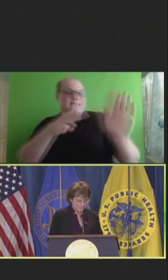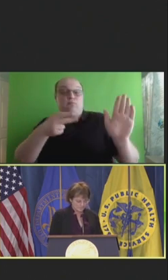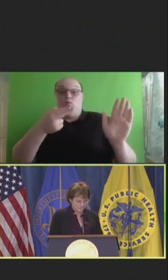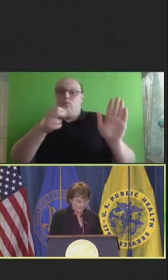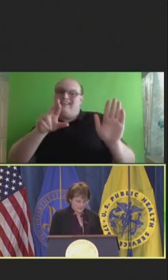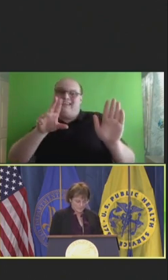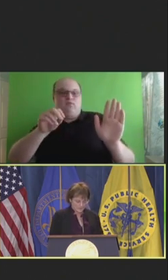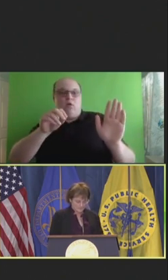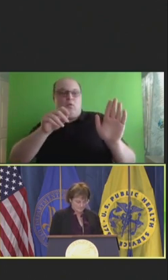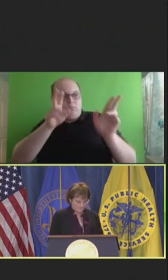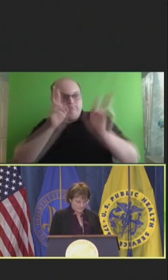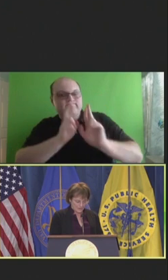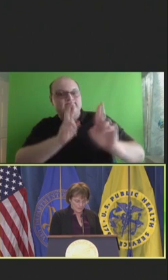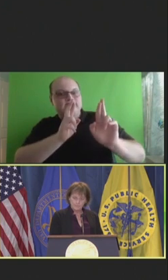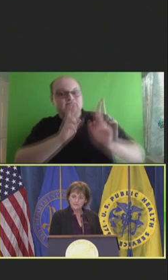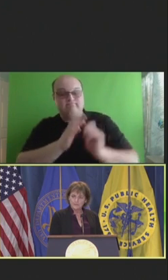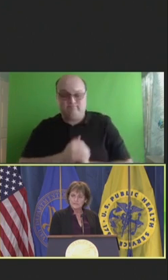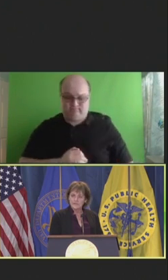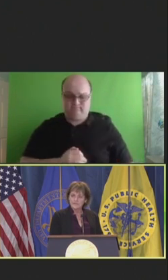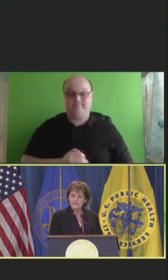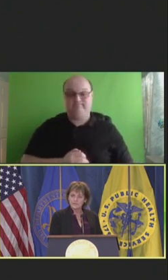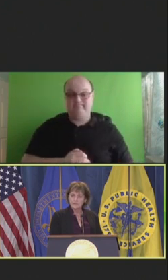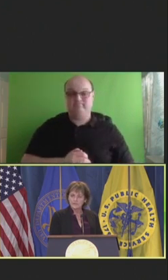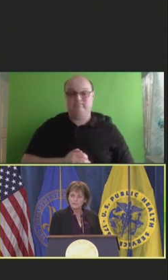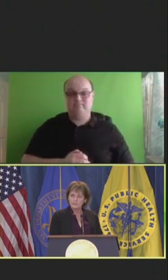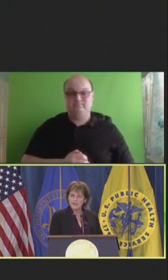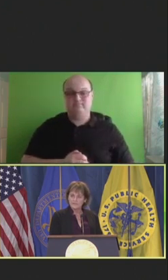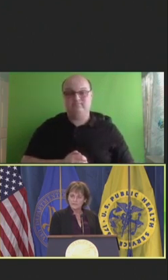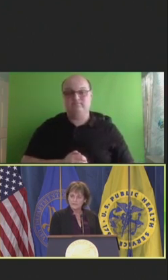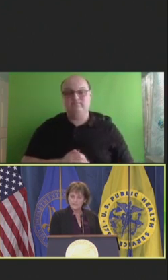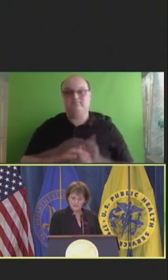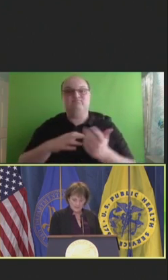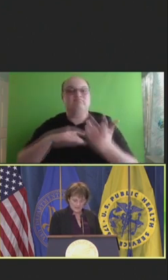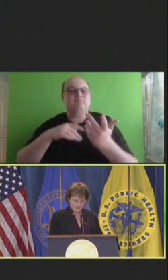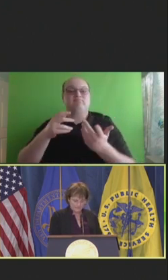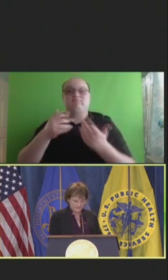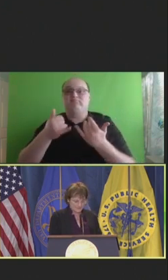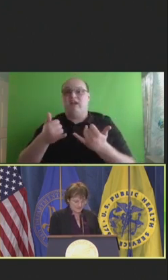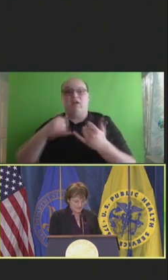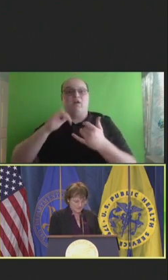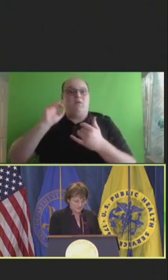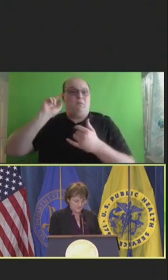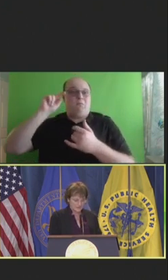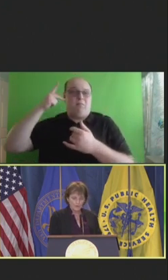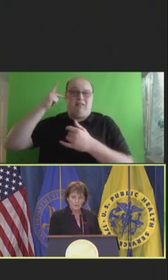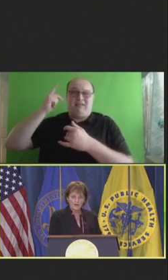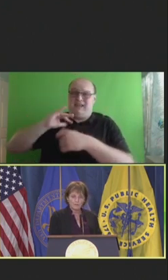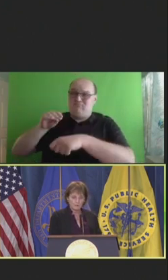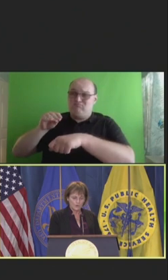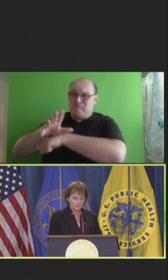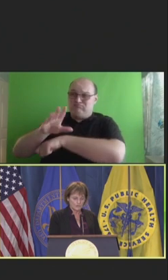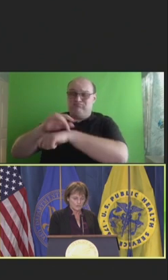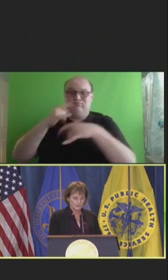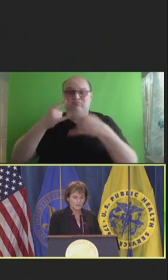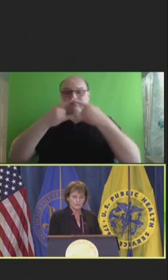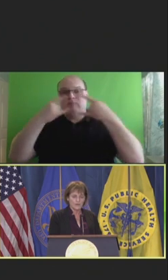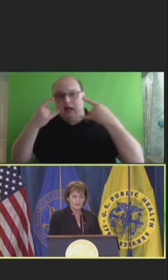But with the politicization of masking and vaccinations, burnout rose to an all-time